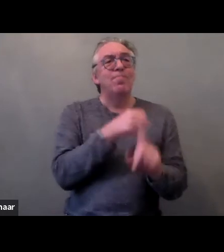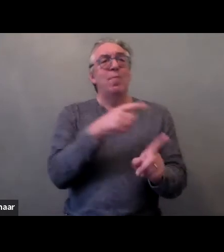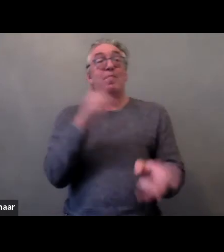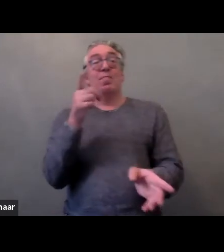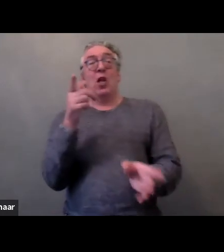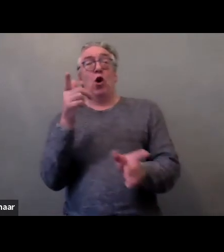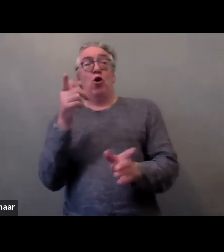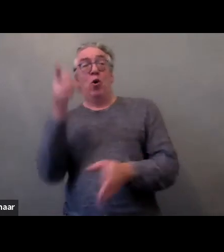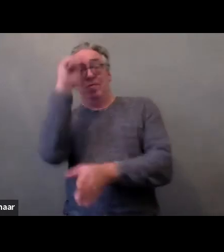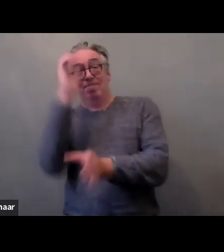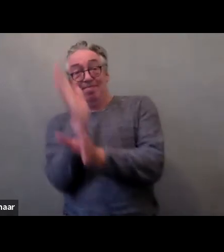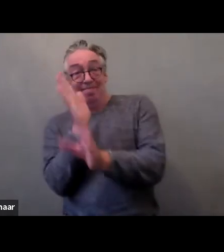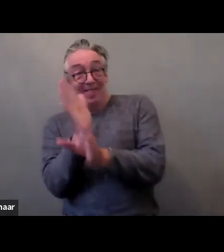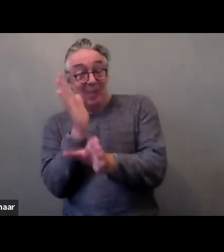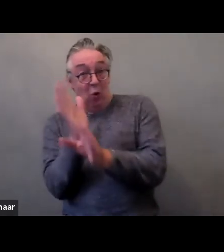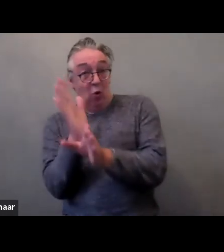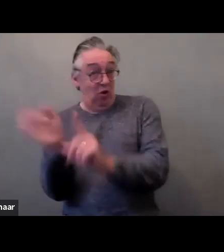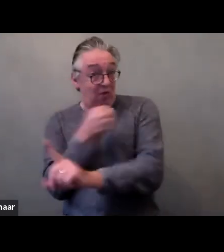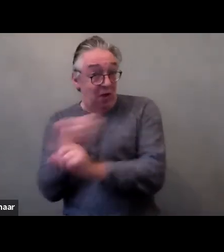and the denial of freedom of movement.